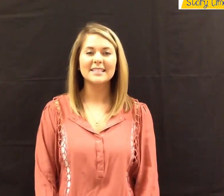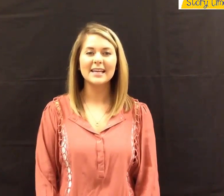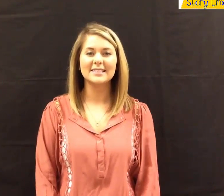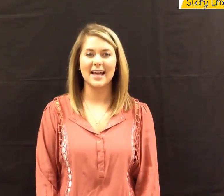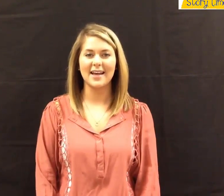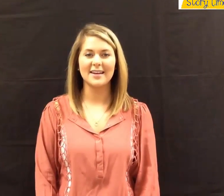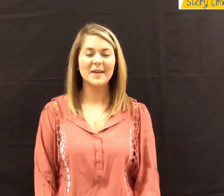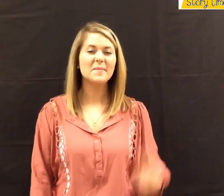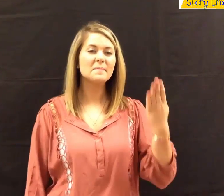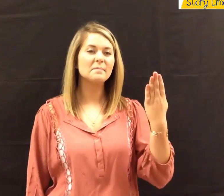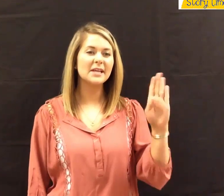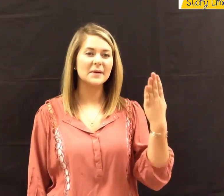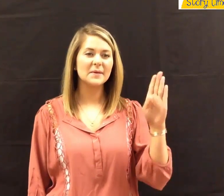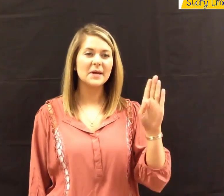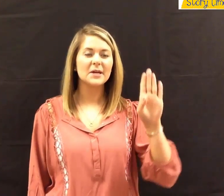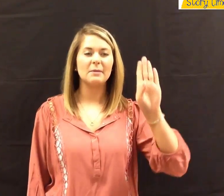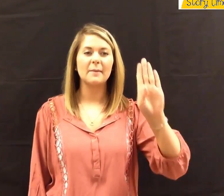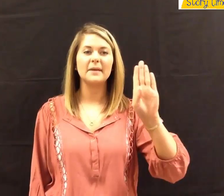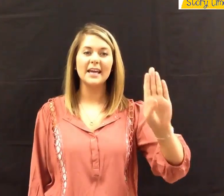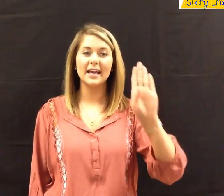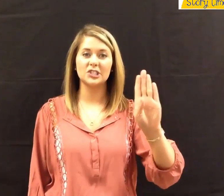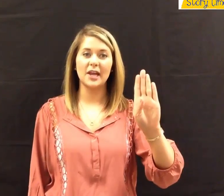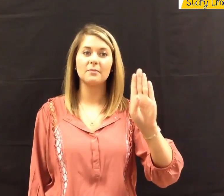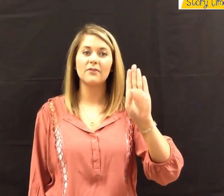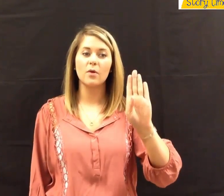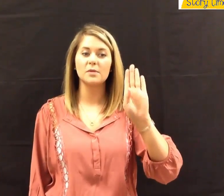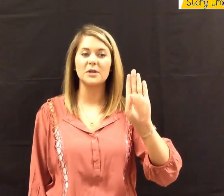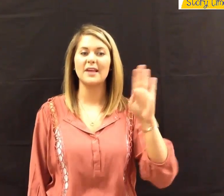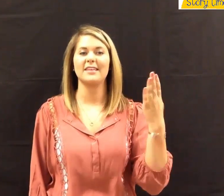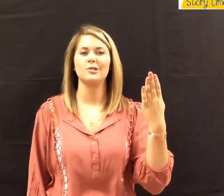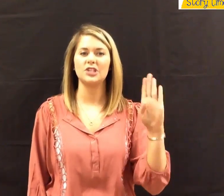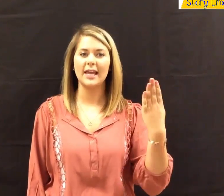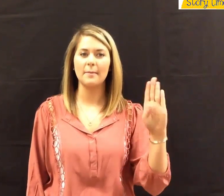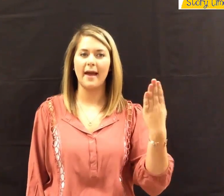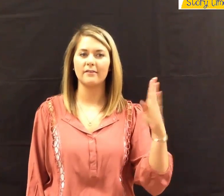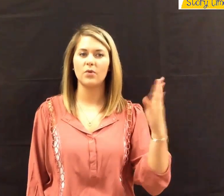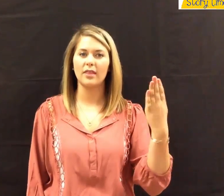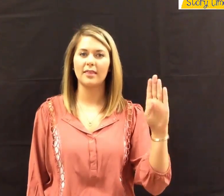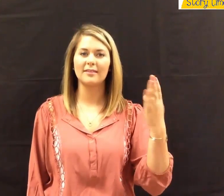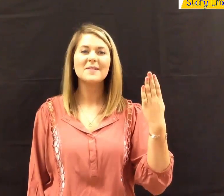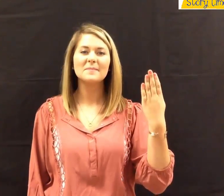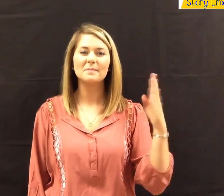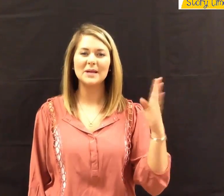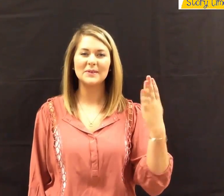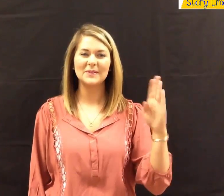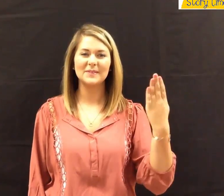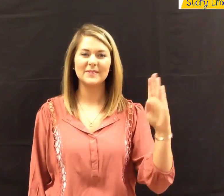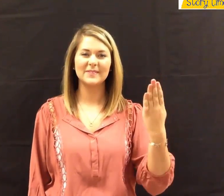For the second sign, "blue," make a 'B' handshape for 'blue,' and then shake it back and forth. "Blue."